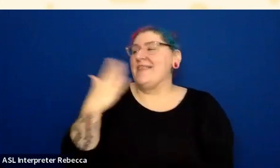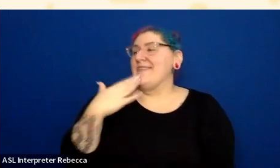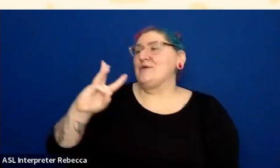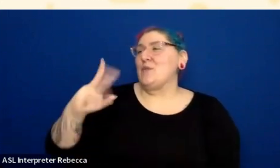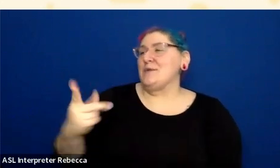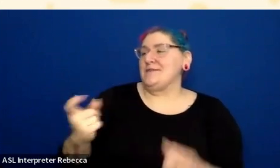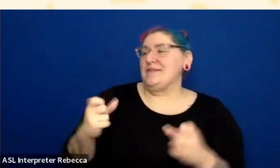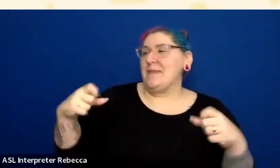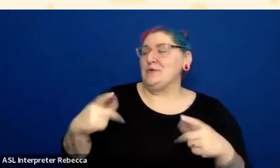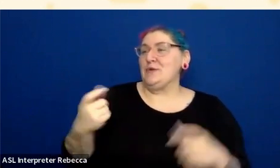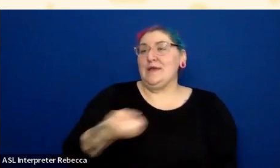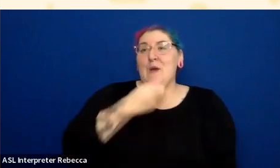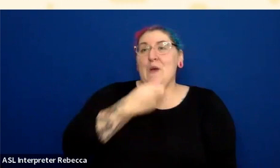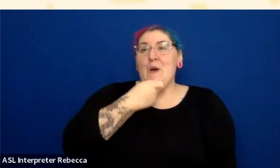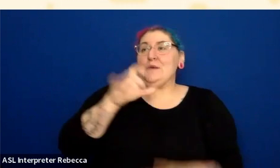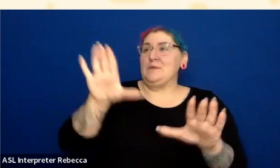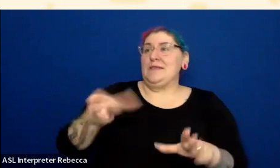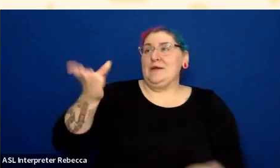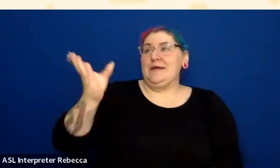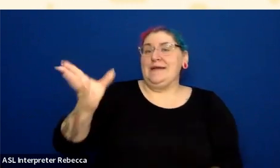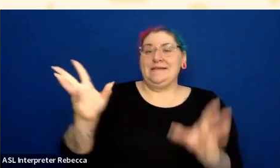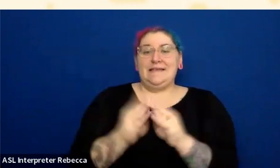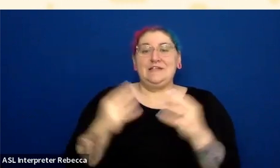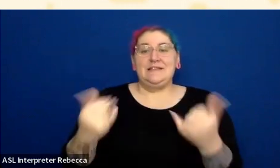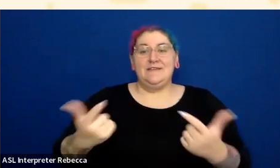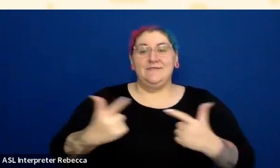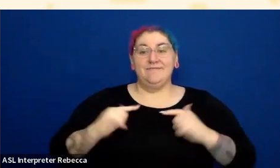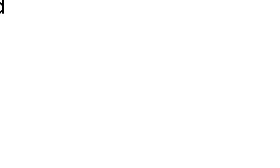And with that, I believe I'm passing it to Joe. Thanks, everybody.